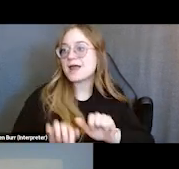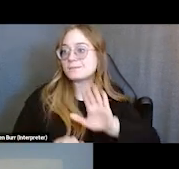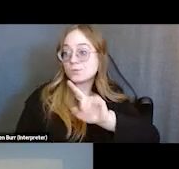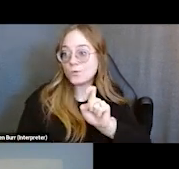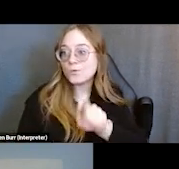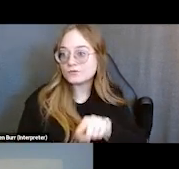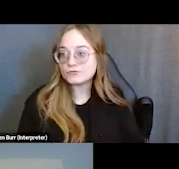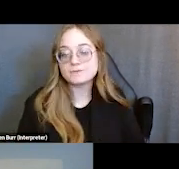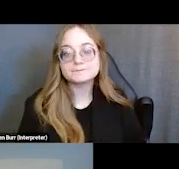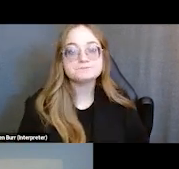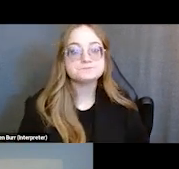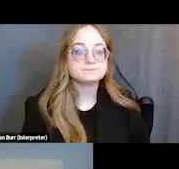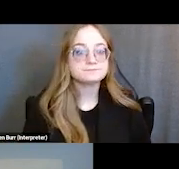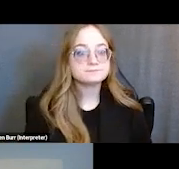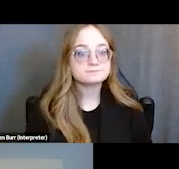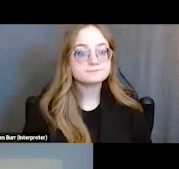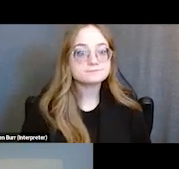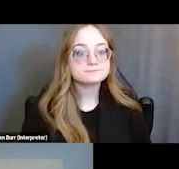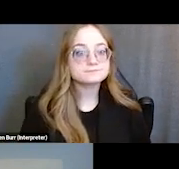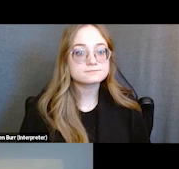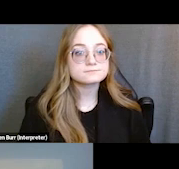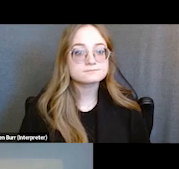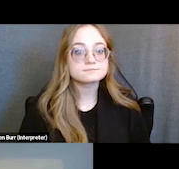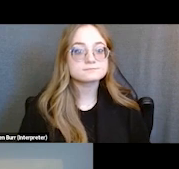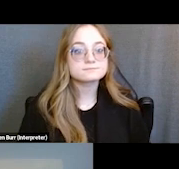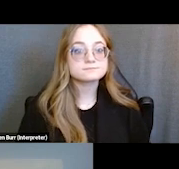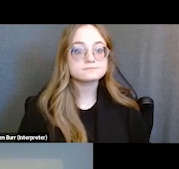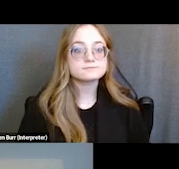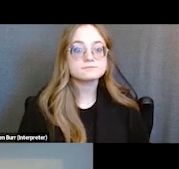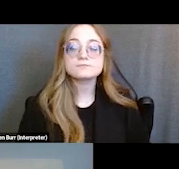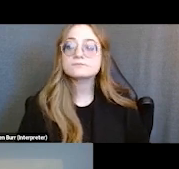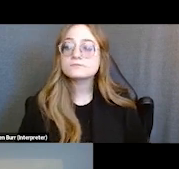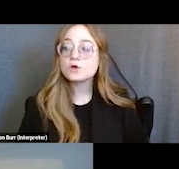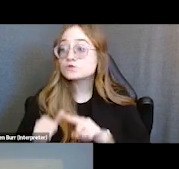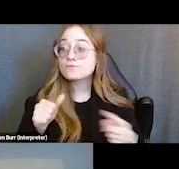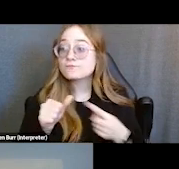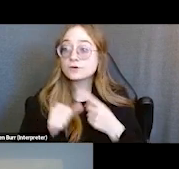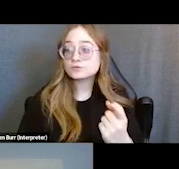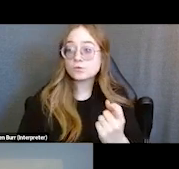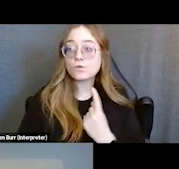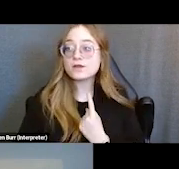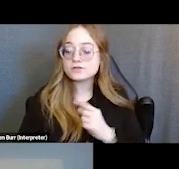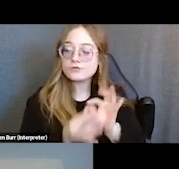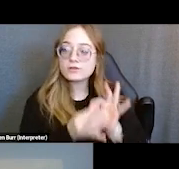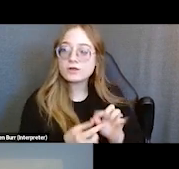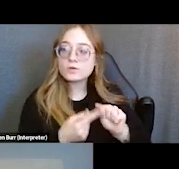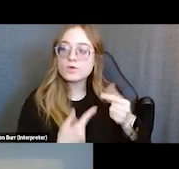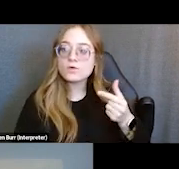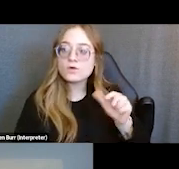So one of the first questions that came in was related to guardianship procedures and how they relate